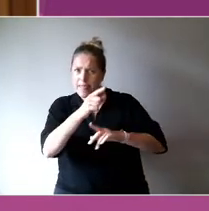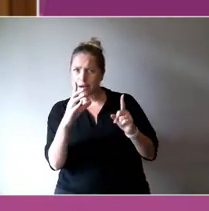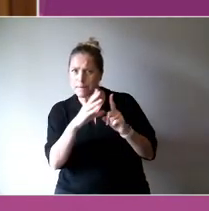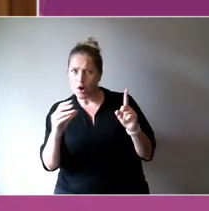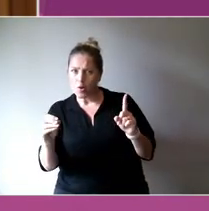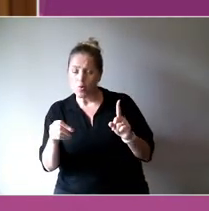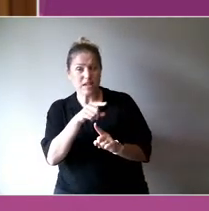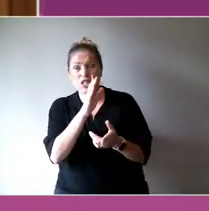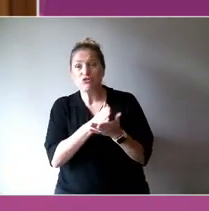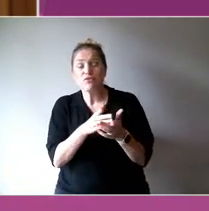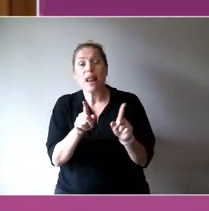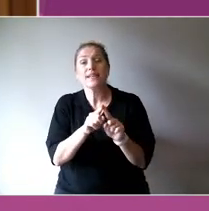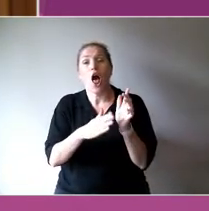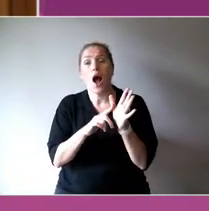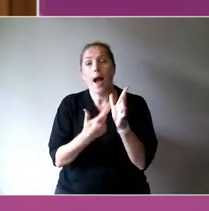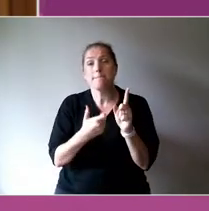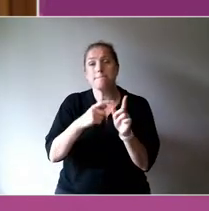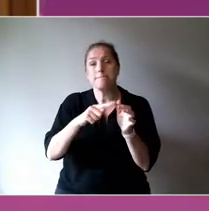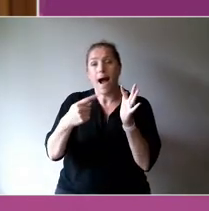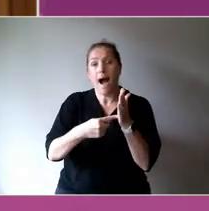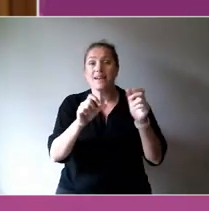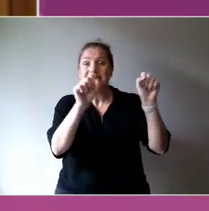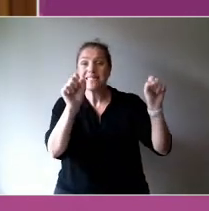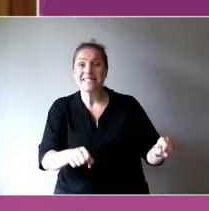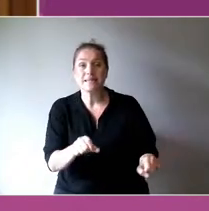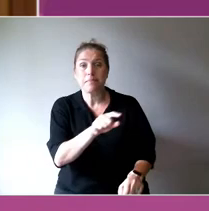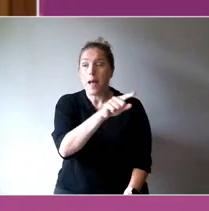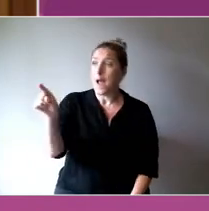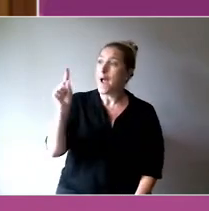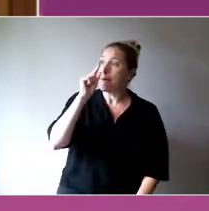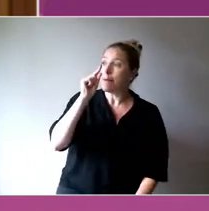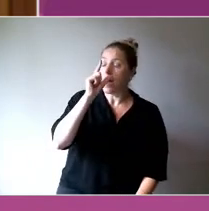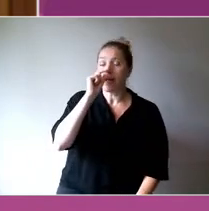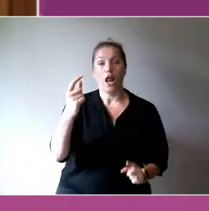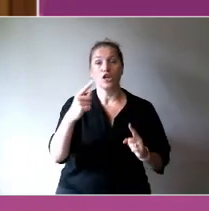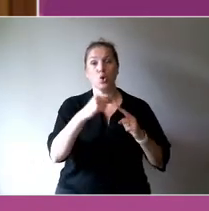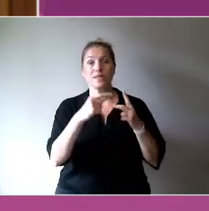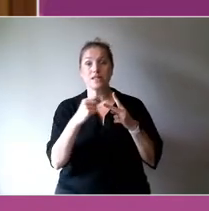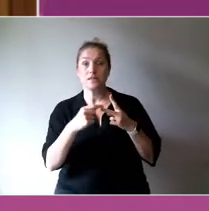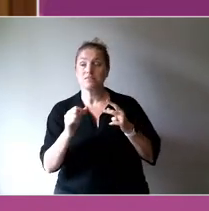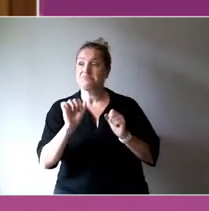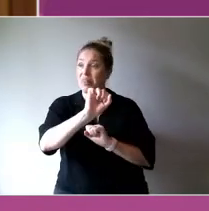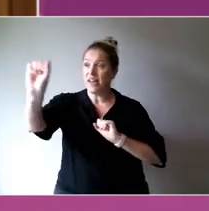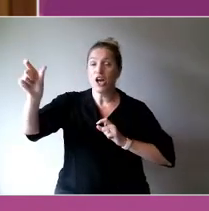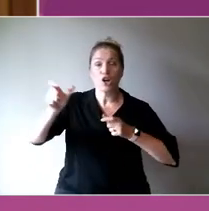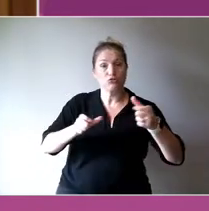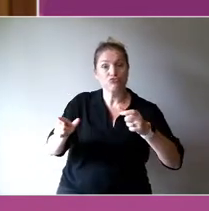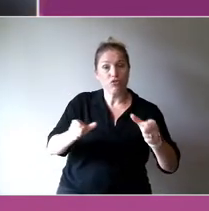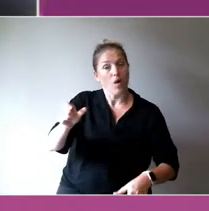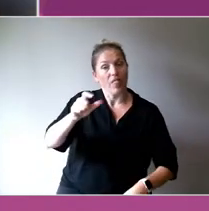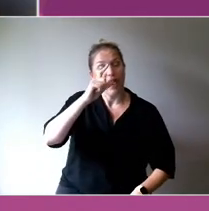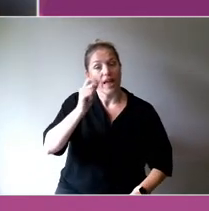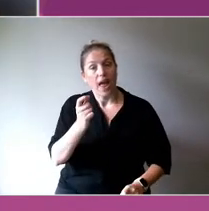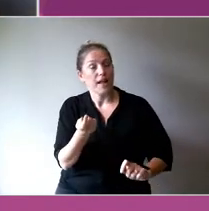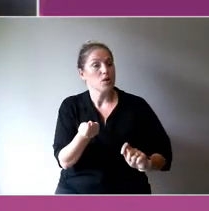have choice and control and can choose their provider and choose to switch. It should lead to people getting better support.